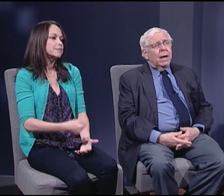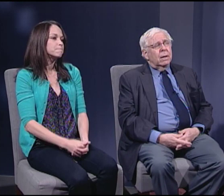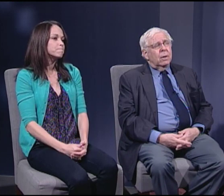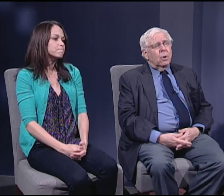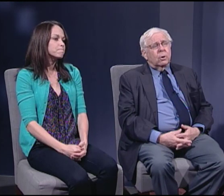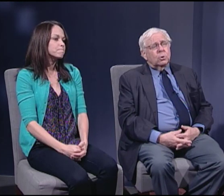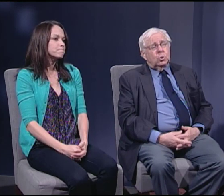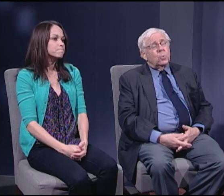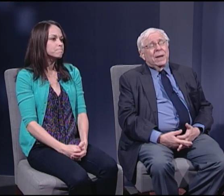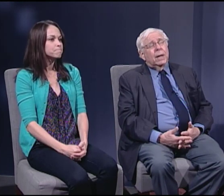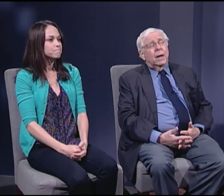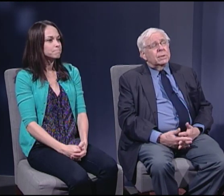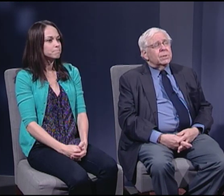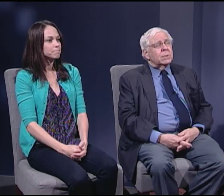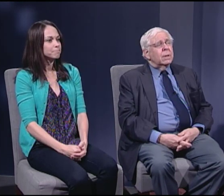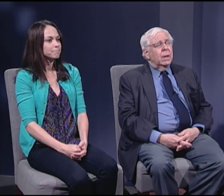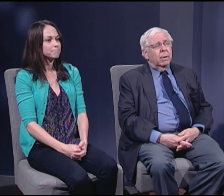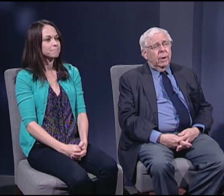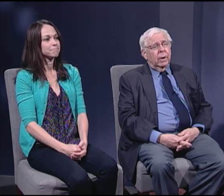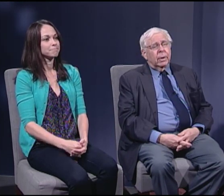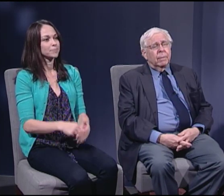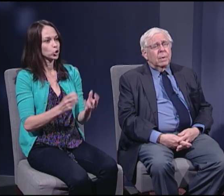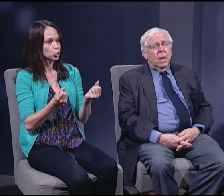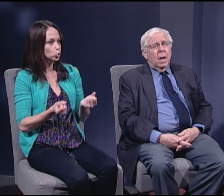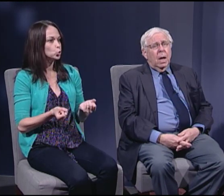that there are too many guns in America.